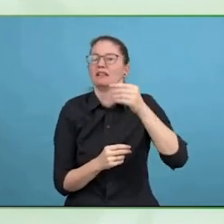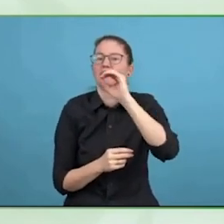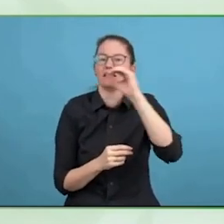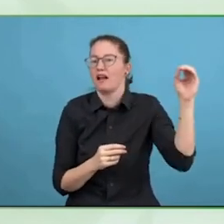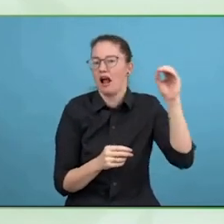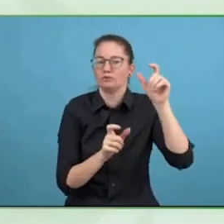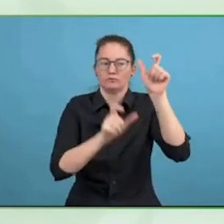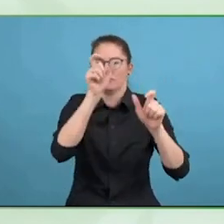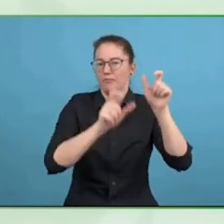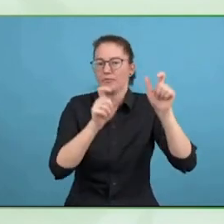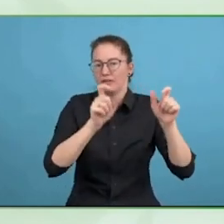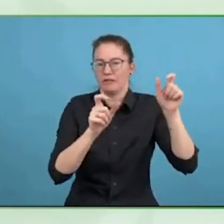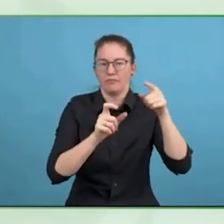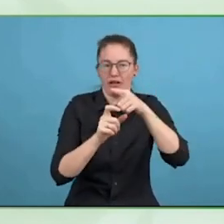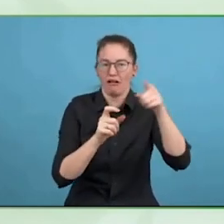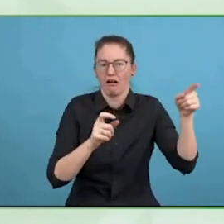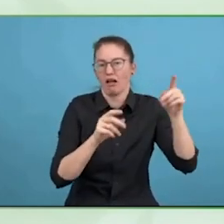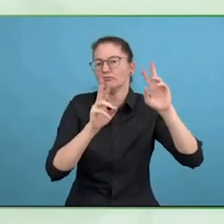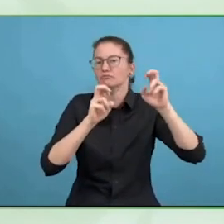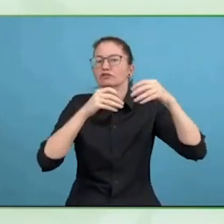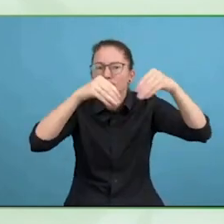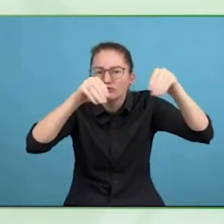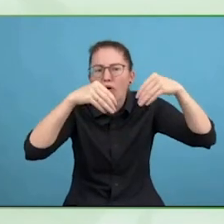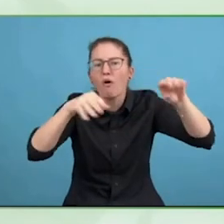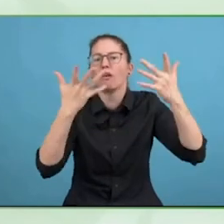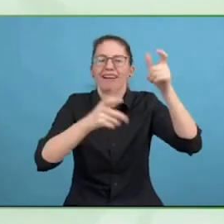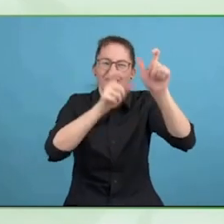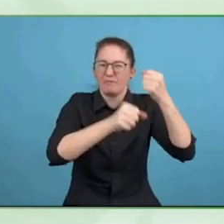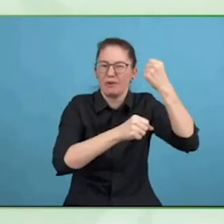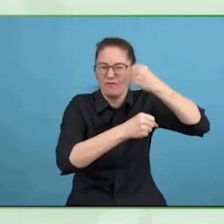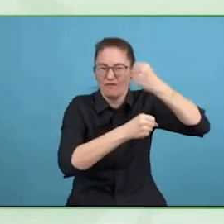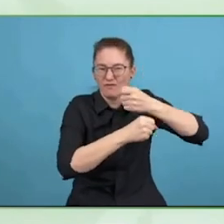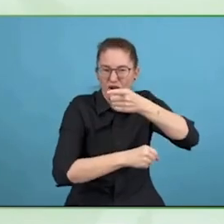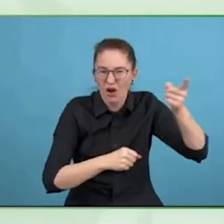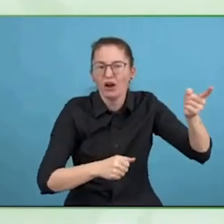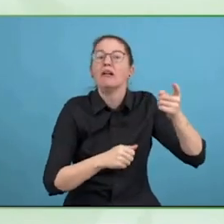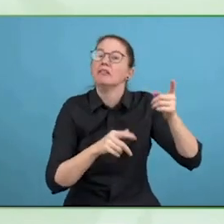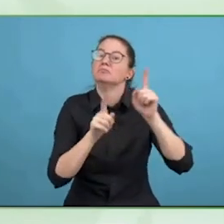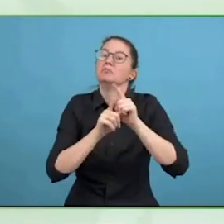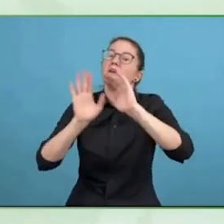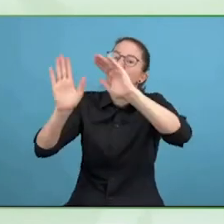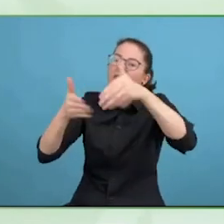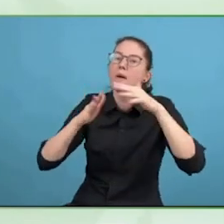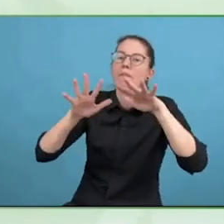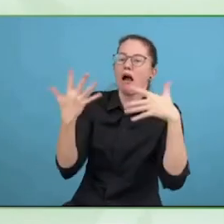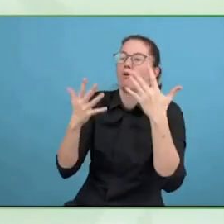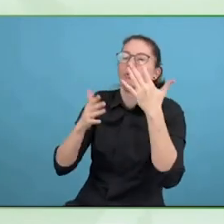Neil, with your expertise, technology and accessibility, how